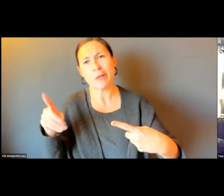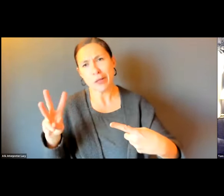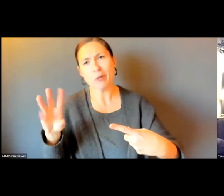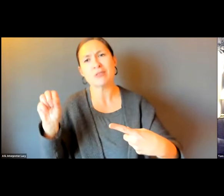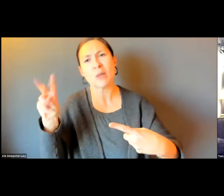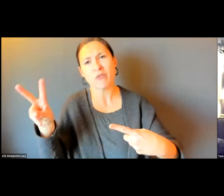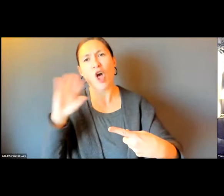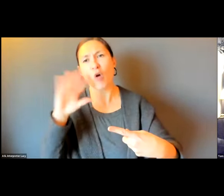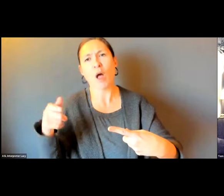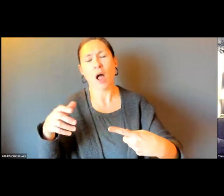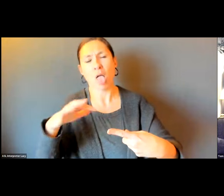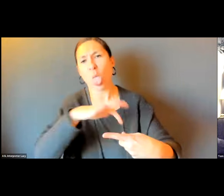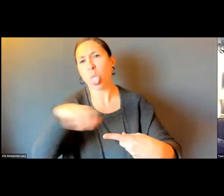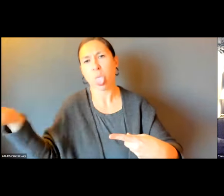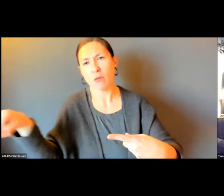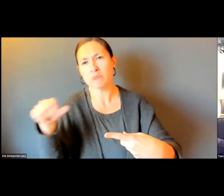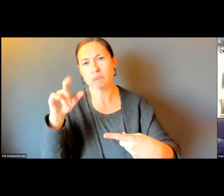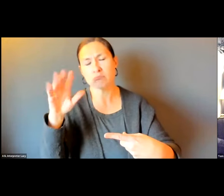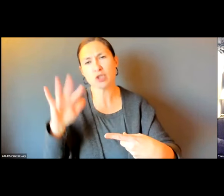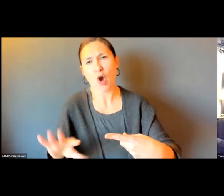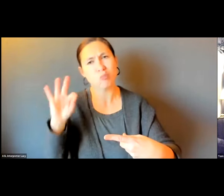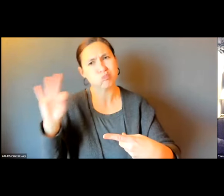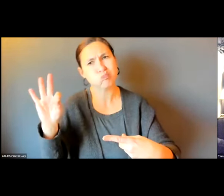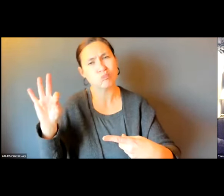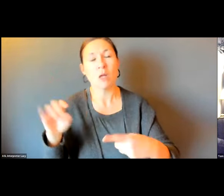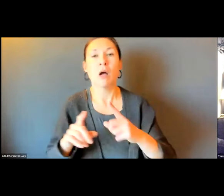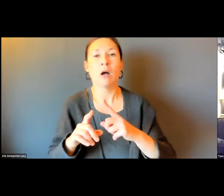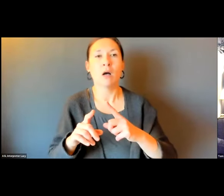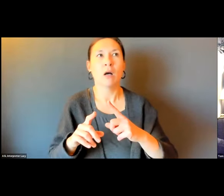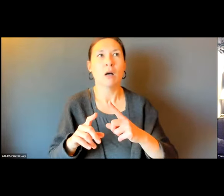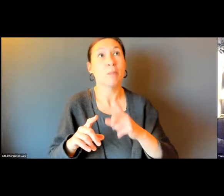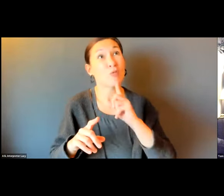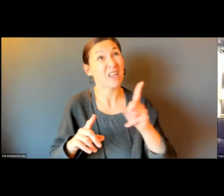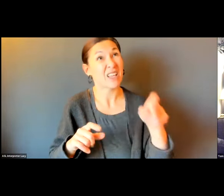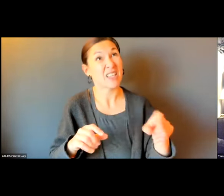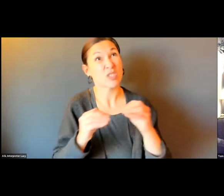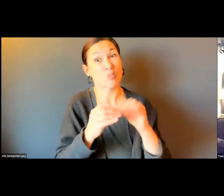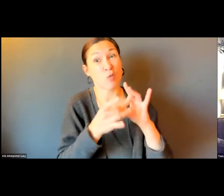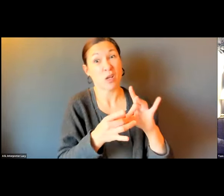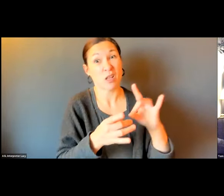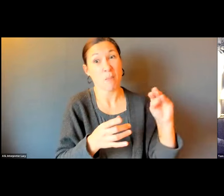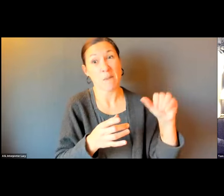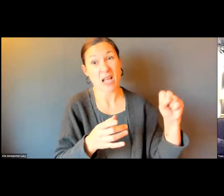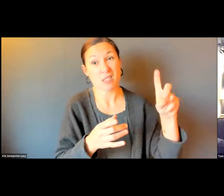BROADWAY. IT IS GREAT DPW TAKES THE SNOW OUT OF IT AND ALL THAT. I APPRECIATE WHAT DPW DOES.